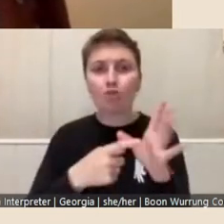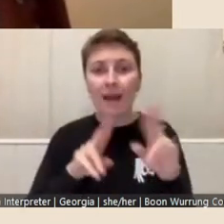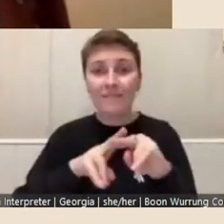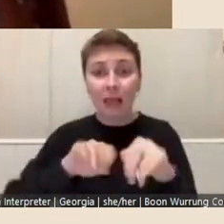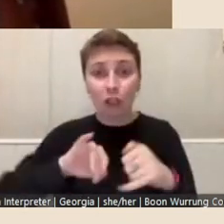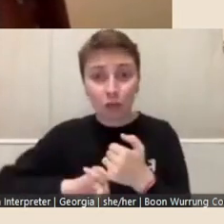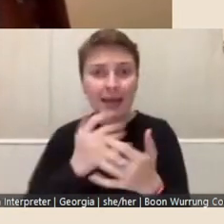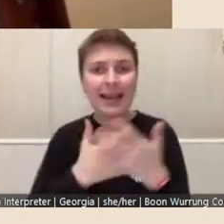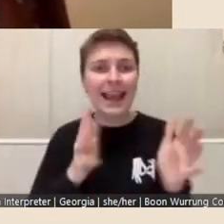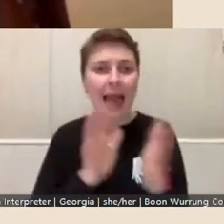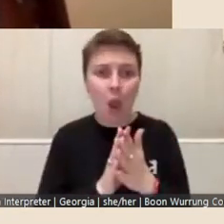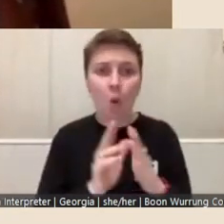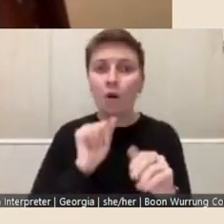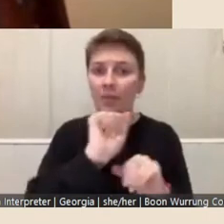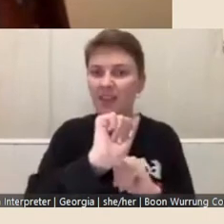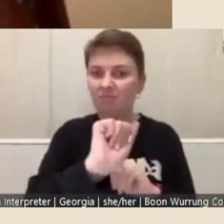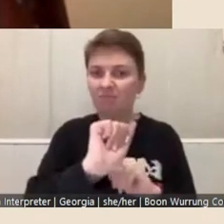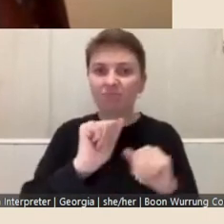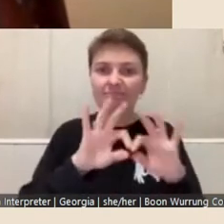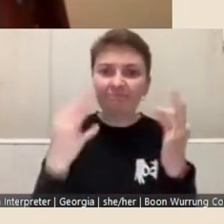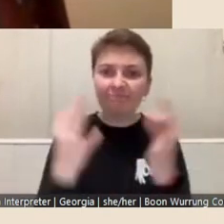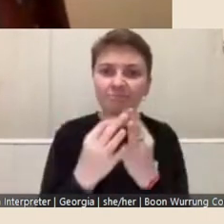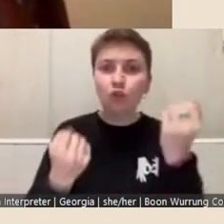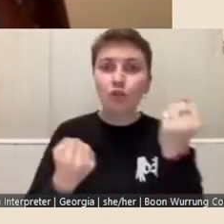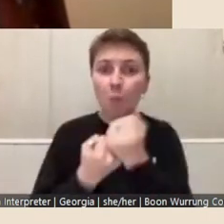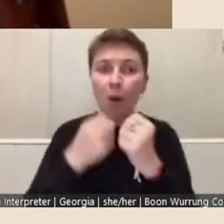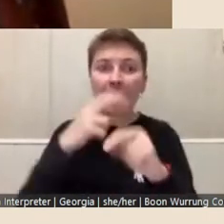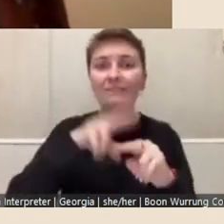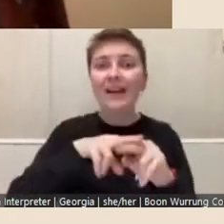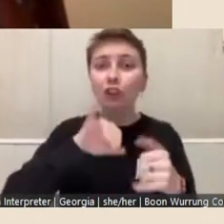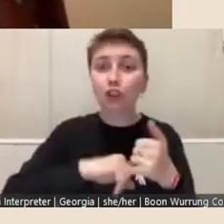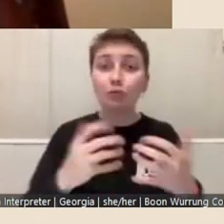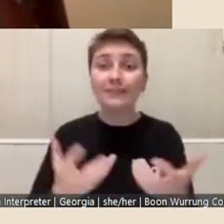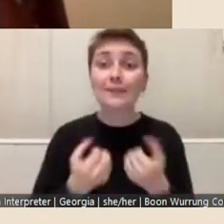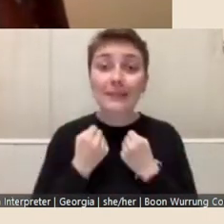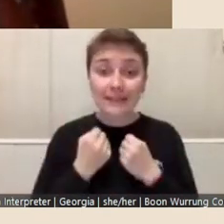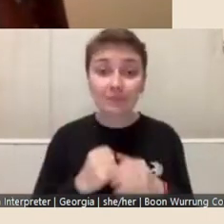the Foundation supports fellowship recipients. Over to you, Damien